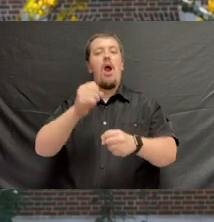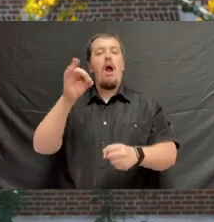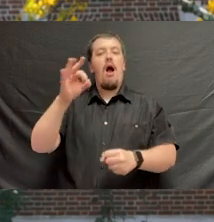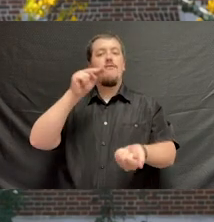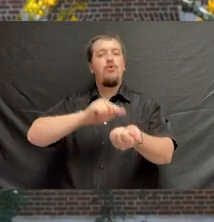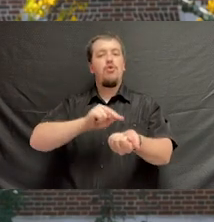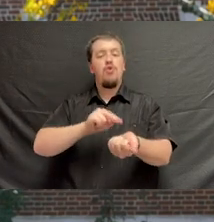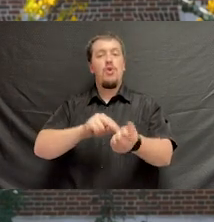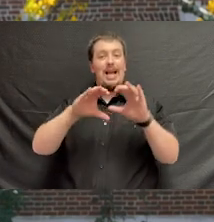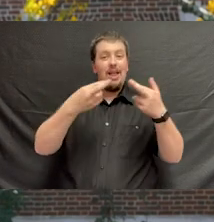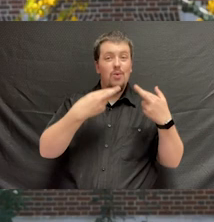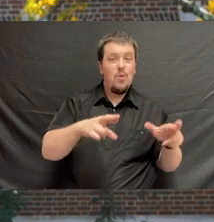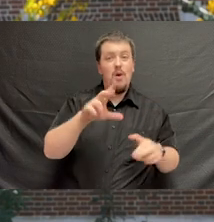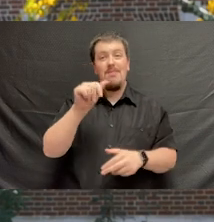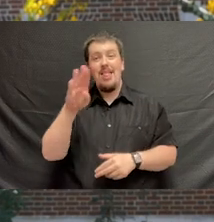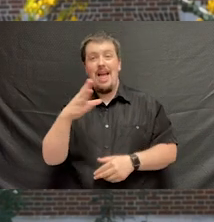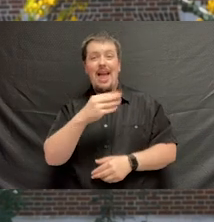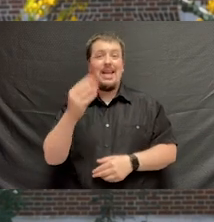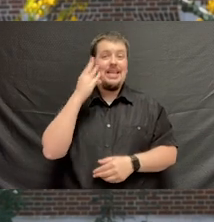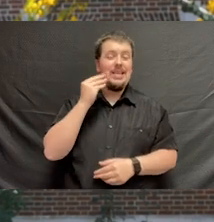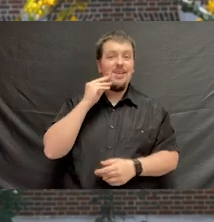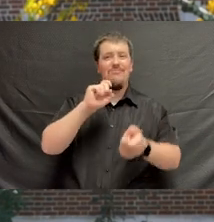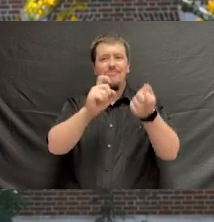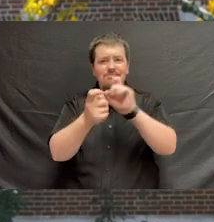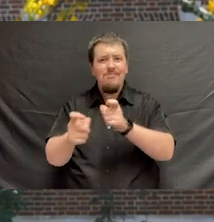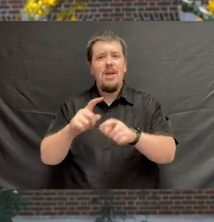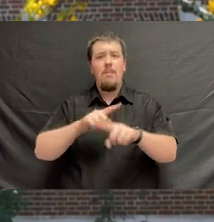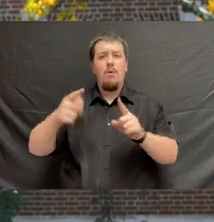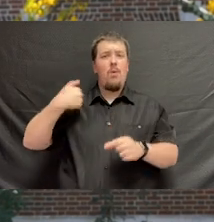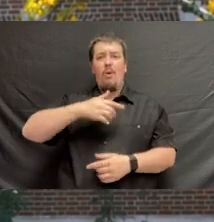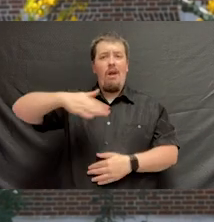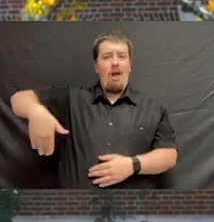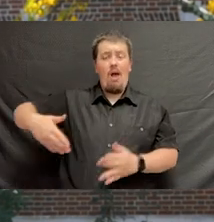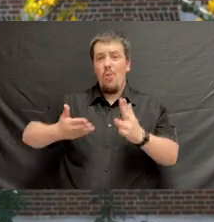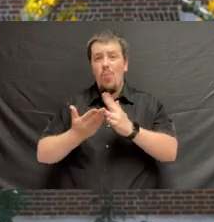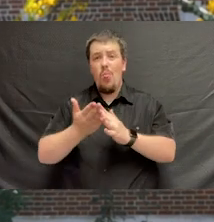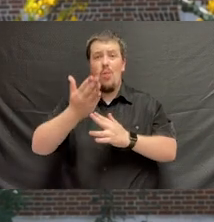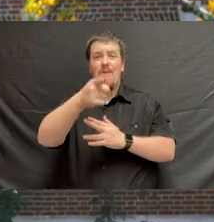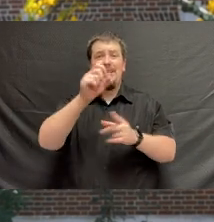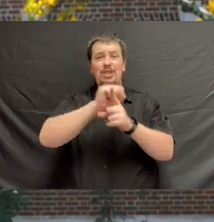Your classroom, lab, and clinical experiences were altered. And we have yet to come out of this situation.